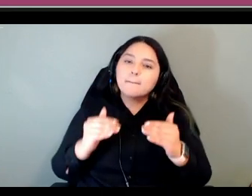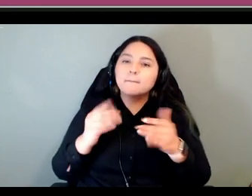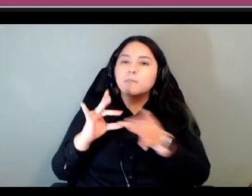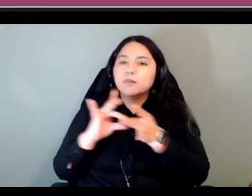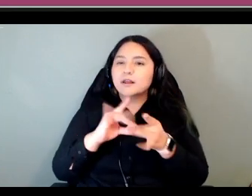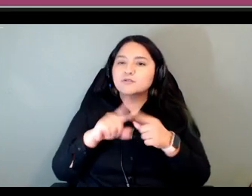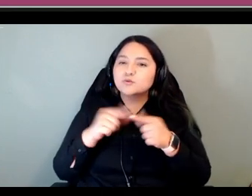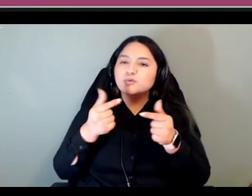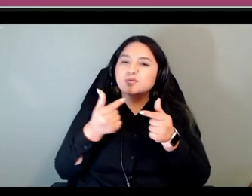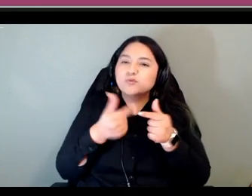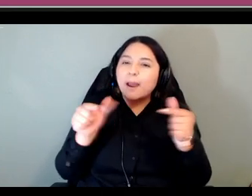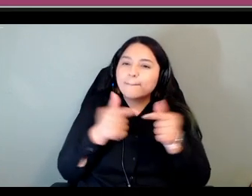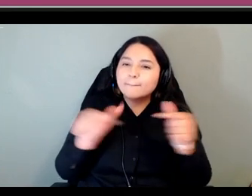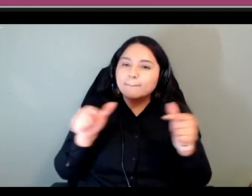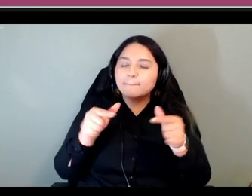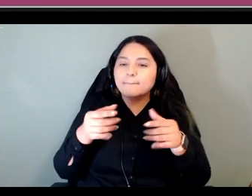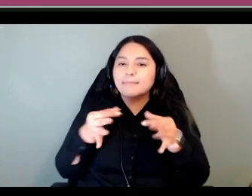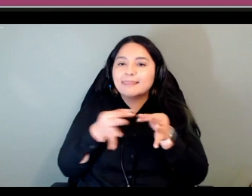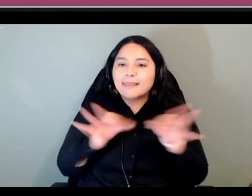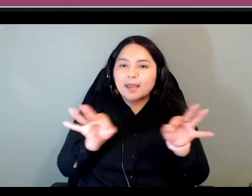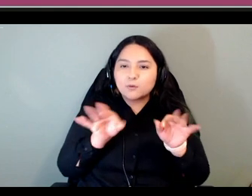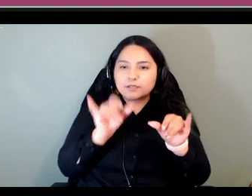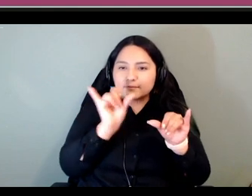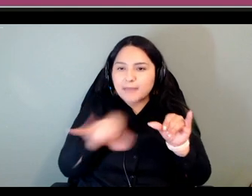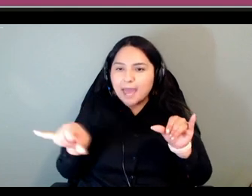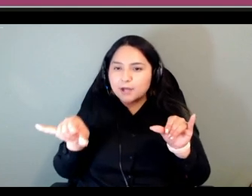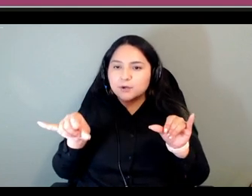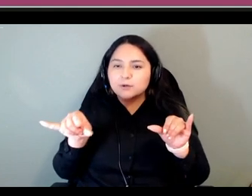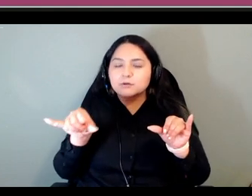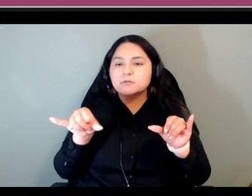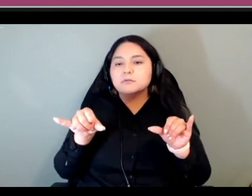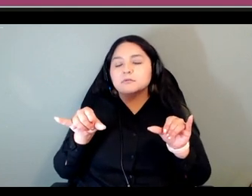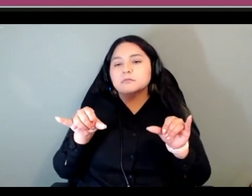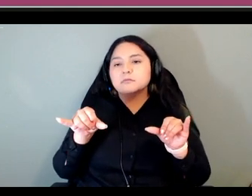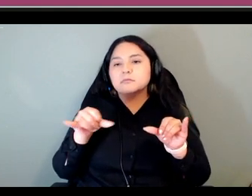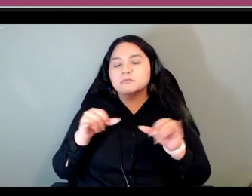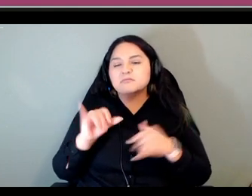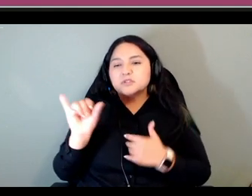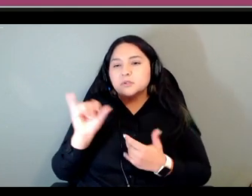pattern uh language pattern aspects that were covered are things like the french frozen